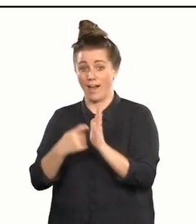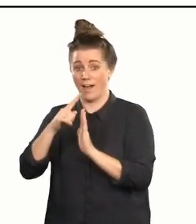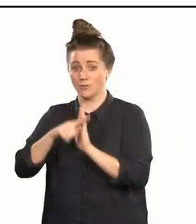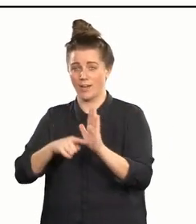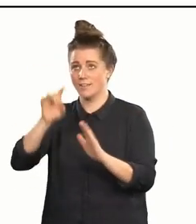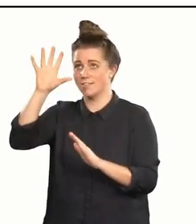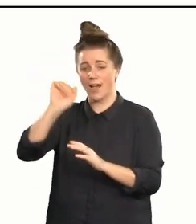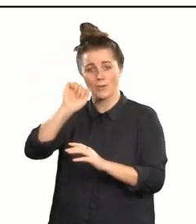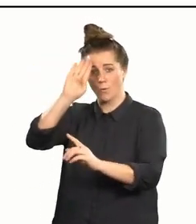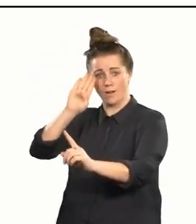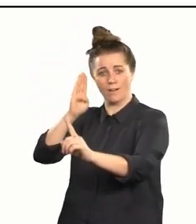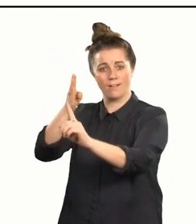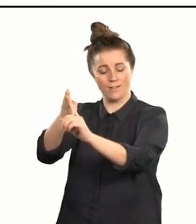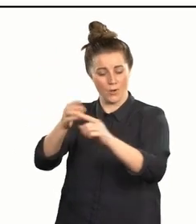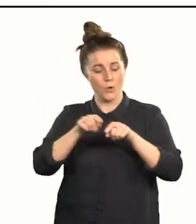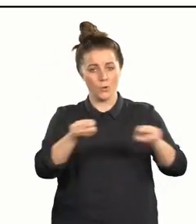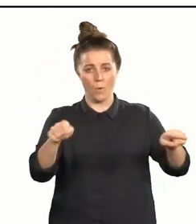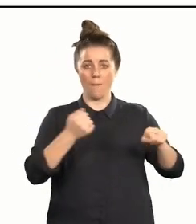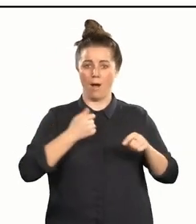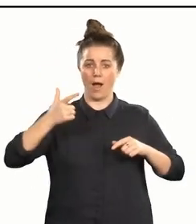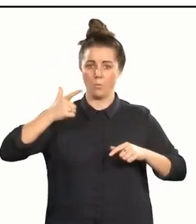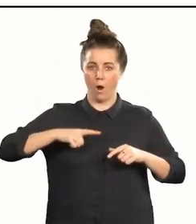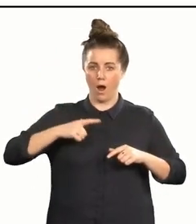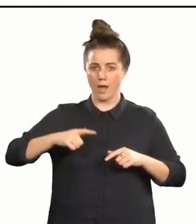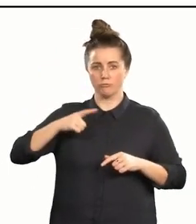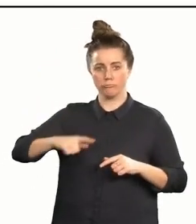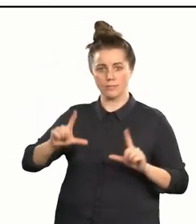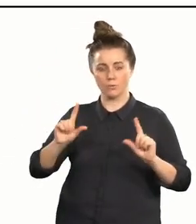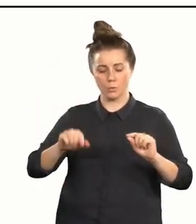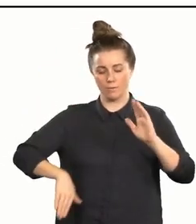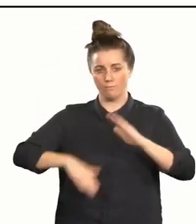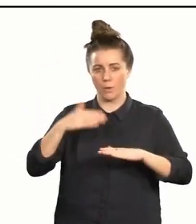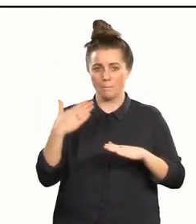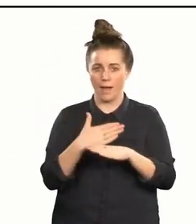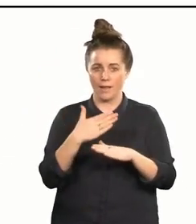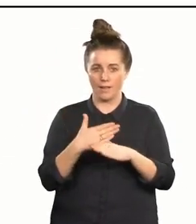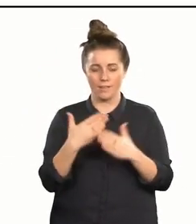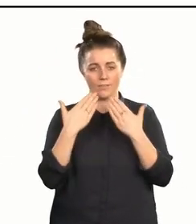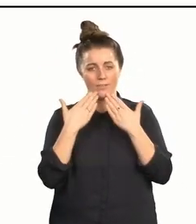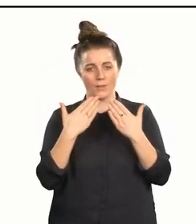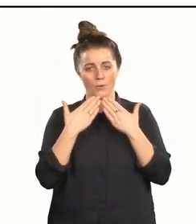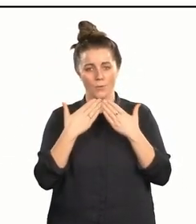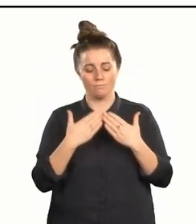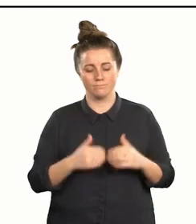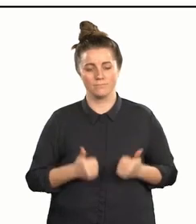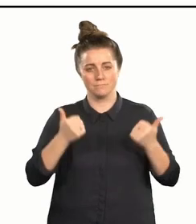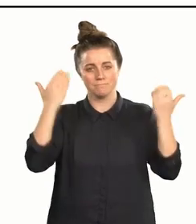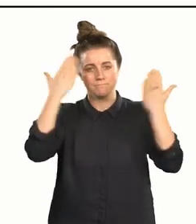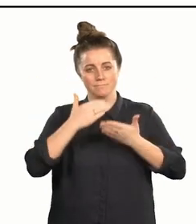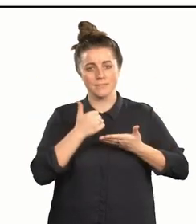and you are my why, for why I'm doing all this mahi - work. So, thank you all. Nō reira, tēnā rā koutou, tēnā rā koutou,